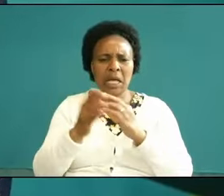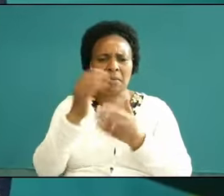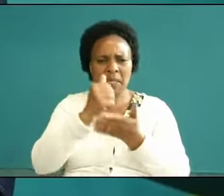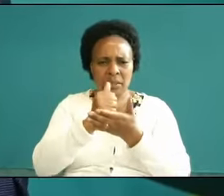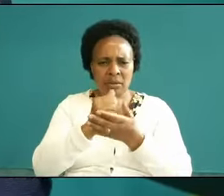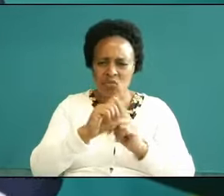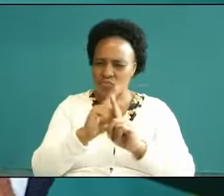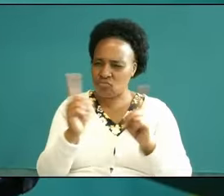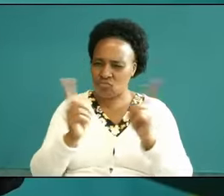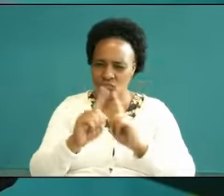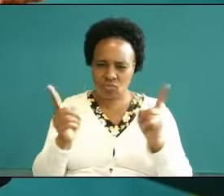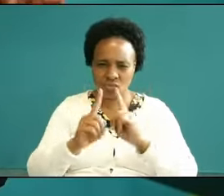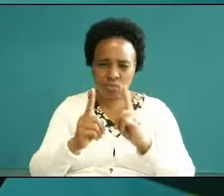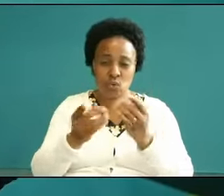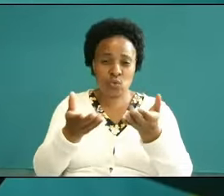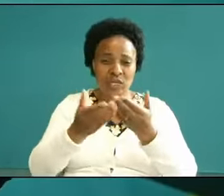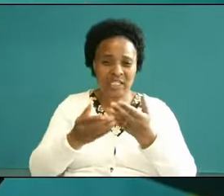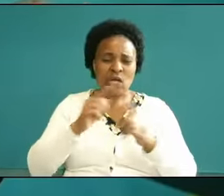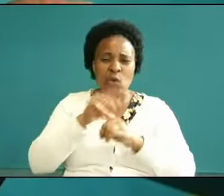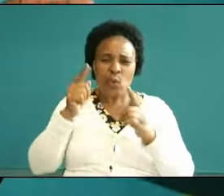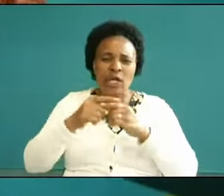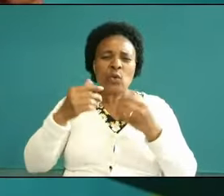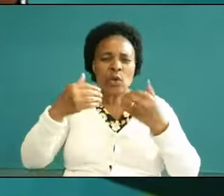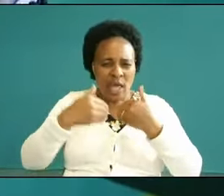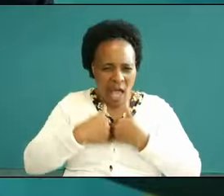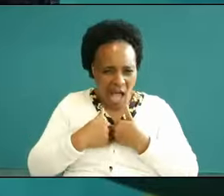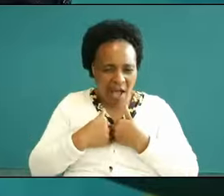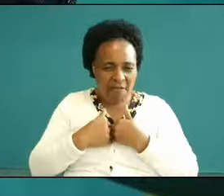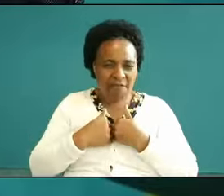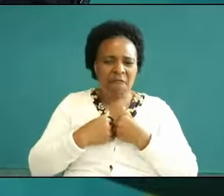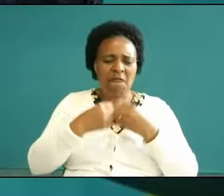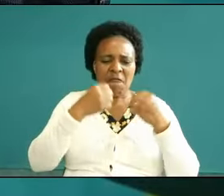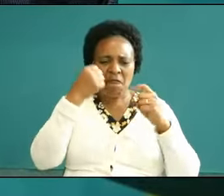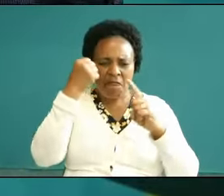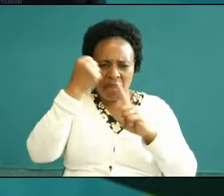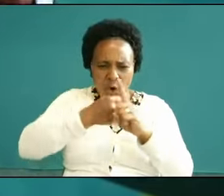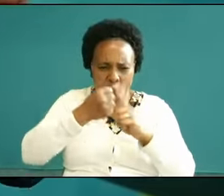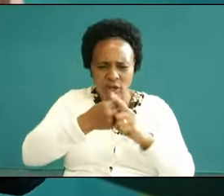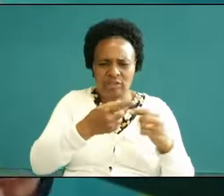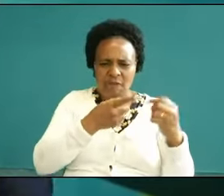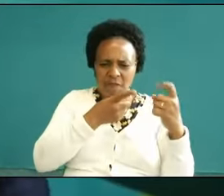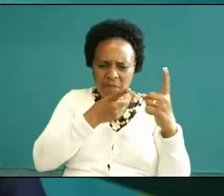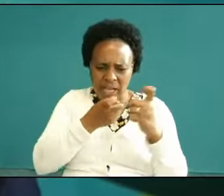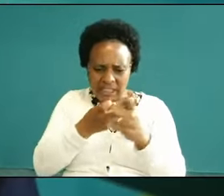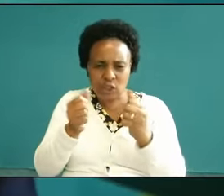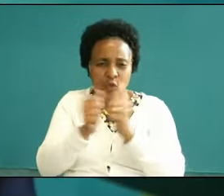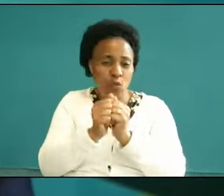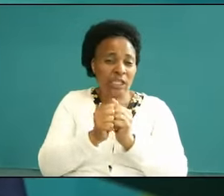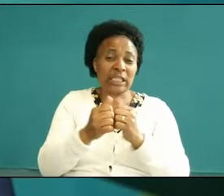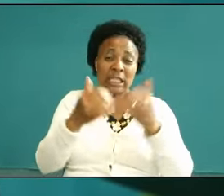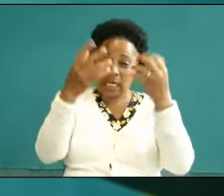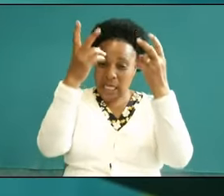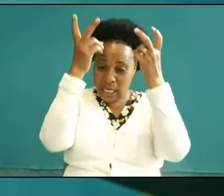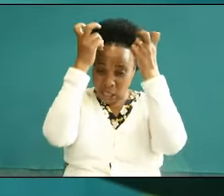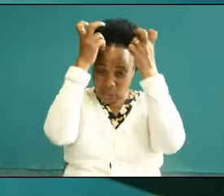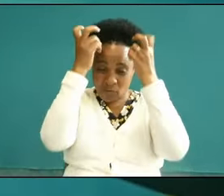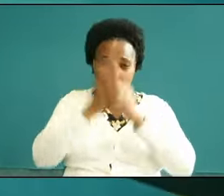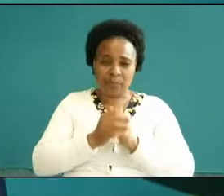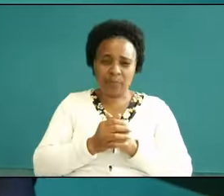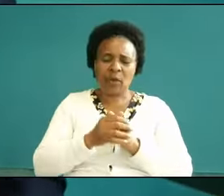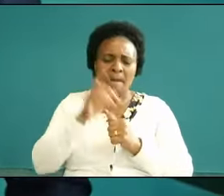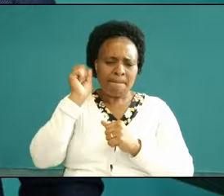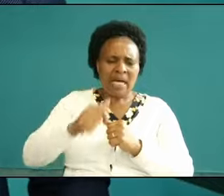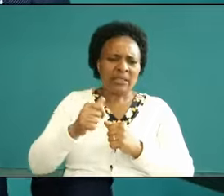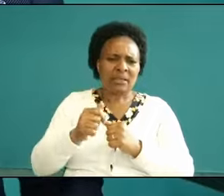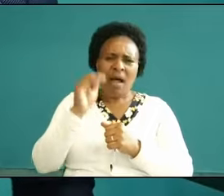need when you are wrestling with the Unseen forces you must ask the Lord to open the eye